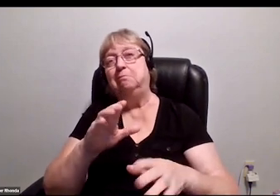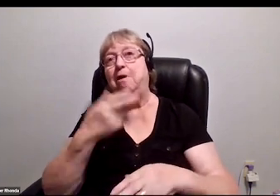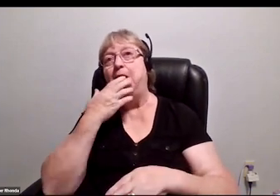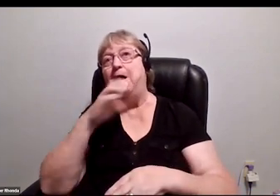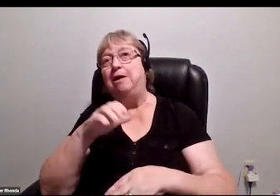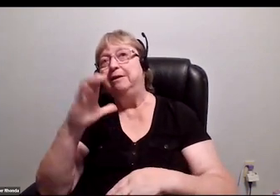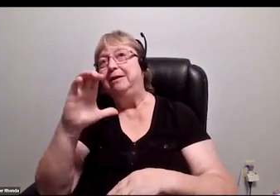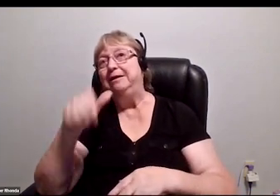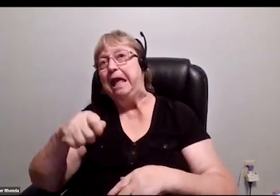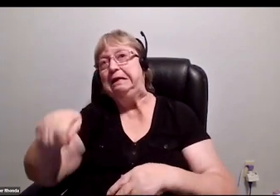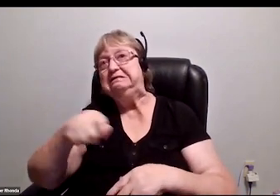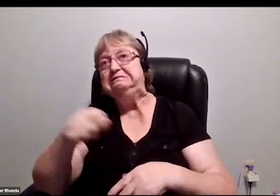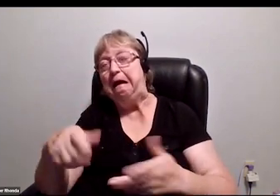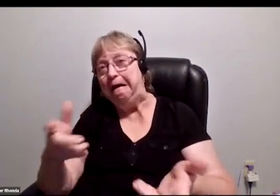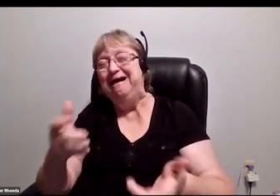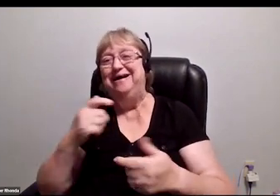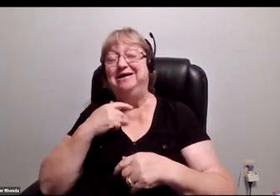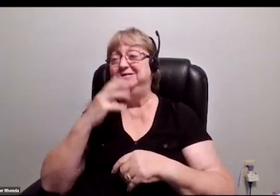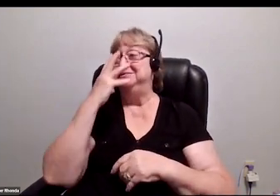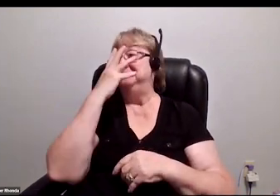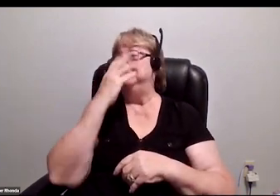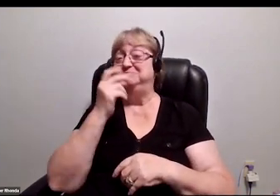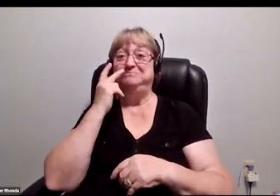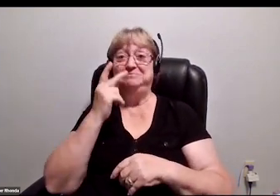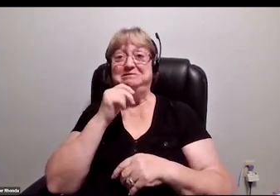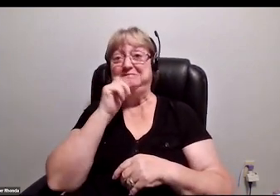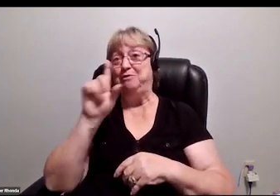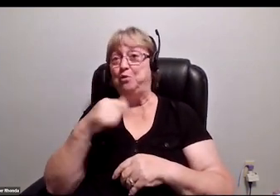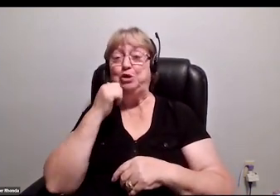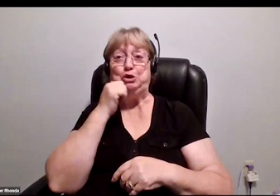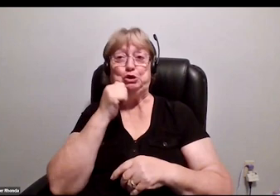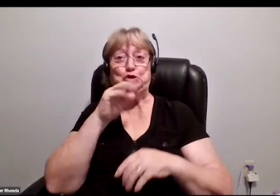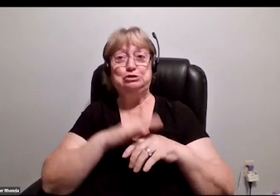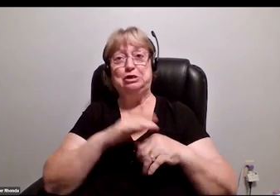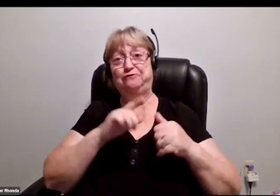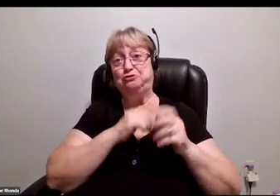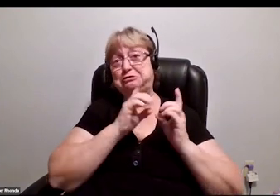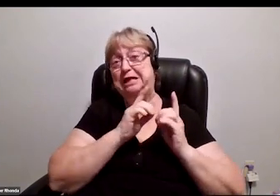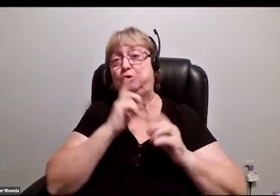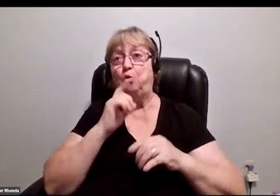It's so beautiful to see not just girls on a first date, or like Swifties